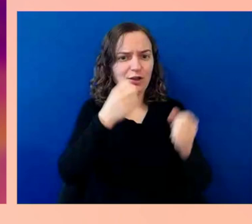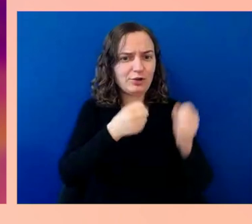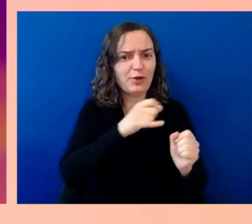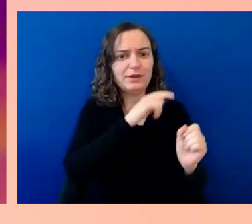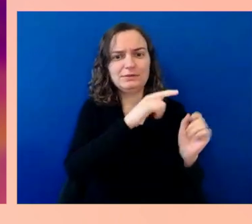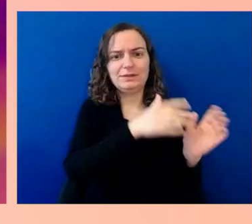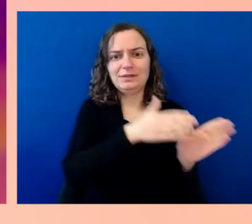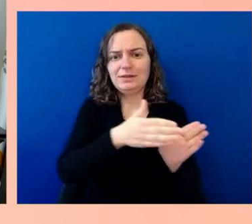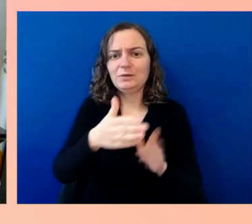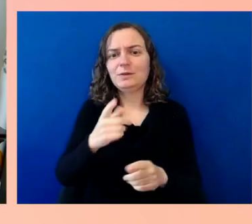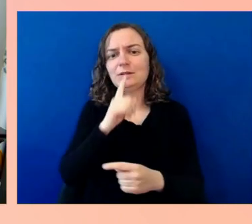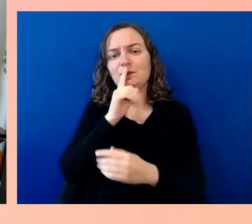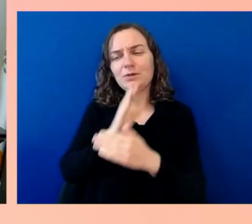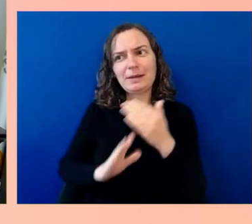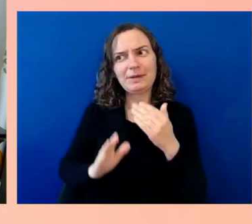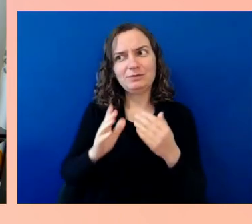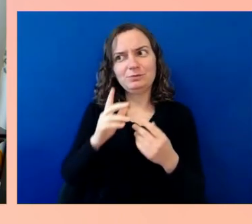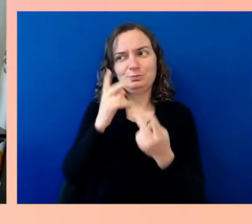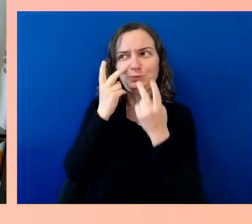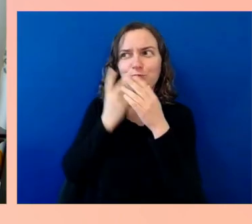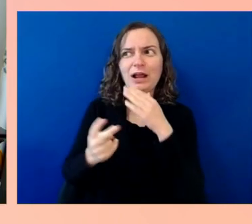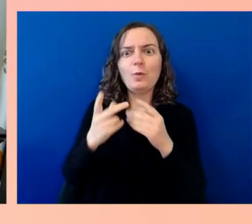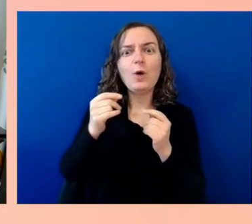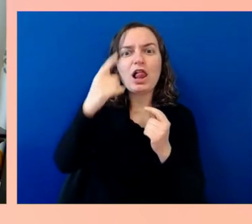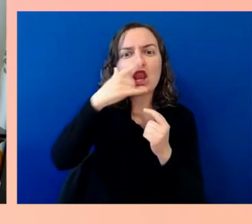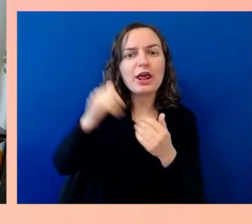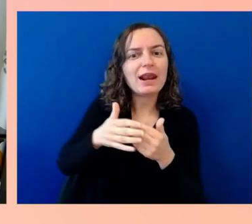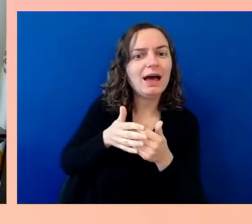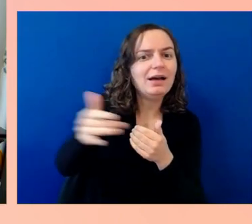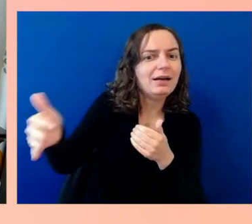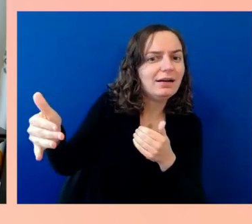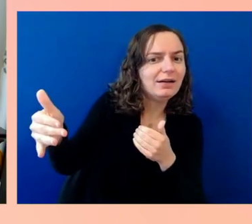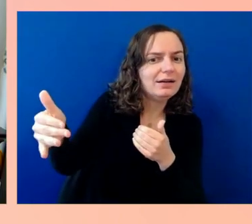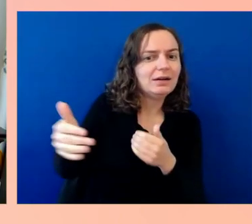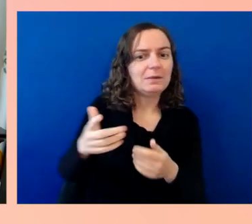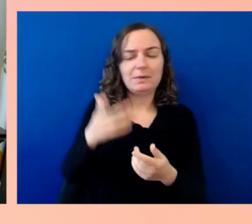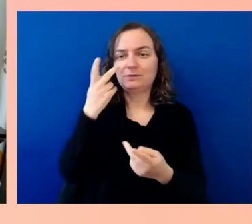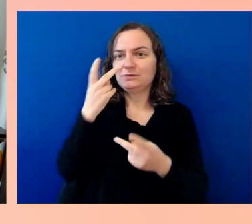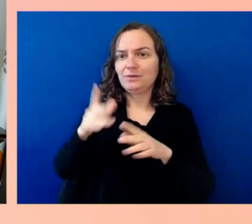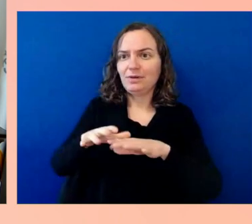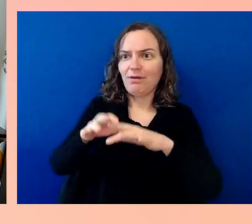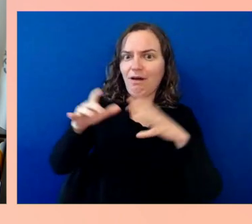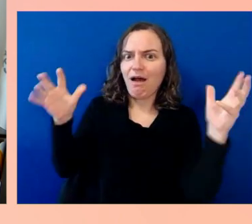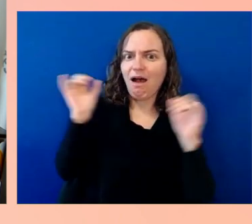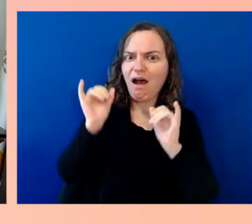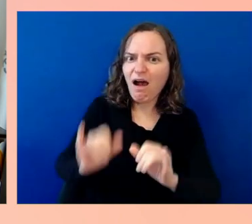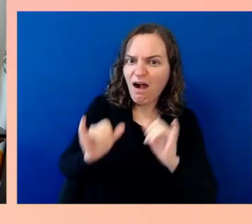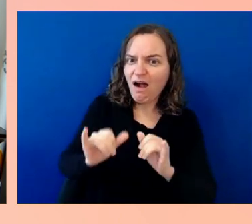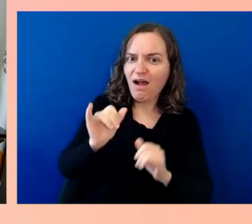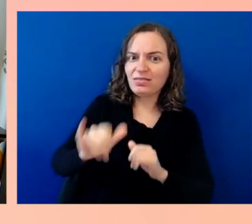After all, if you look at the most important piece of transportation technology of the last decade, arguably it was the smartphone,